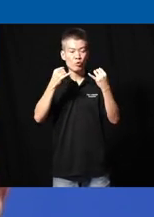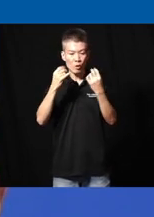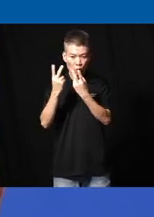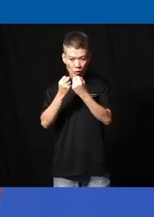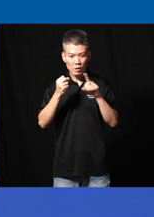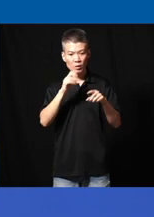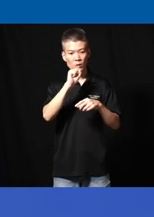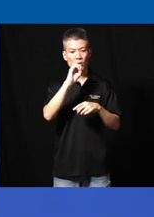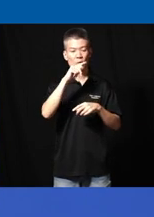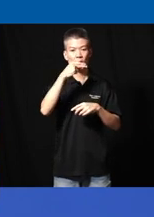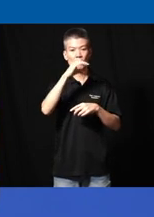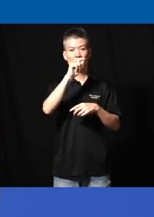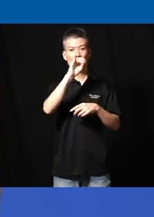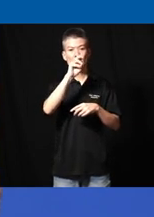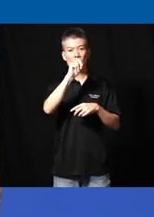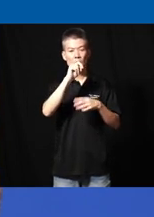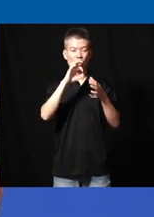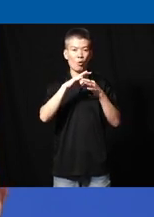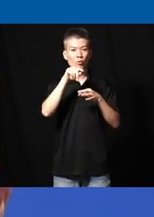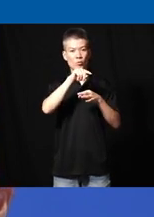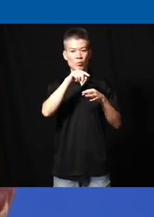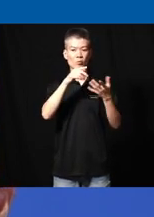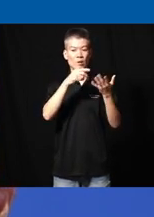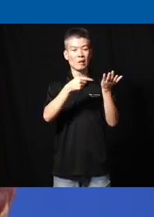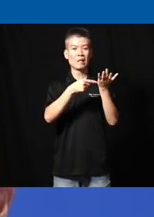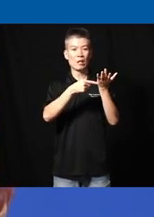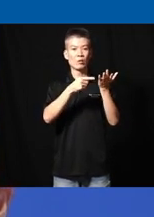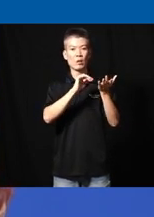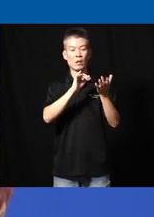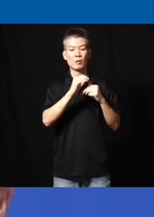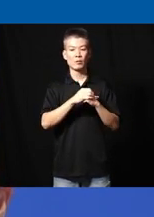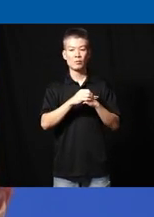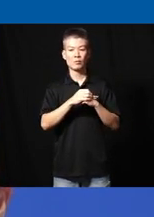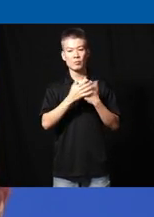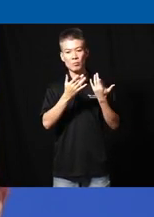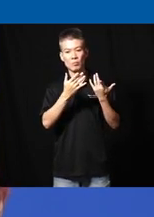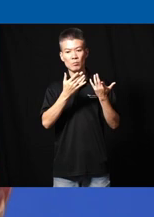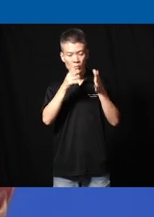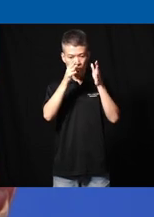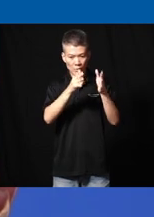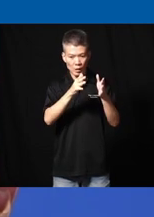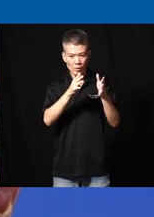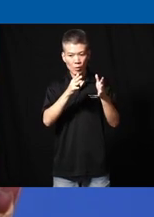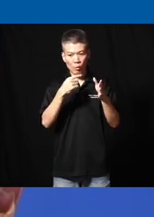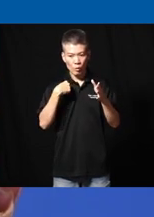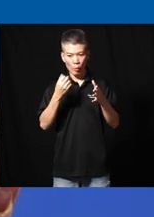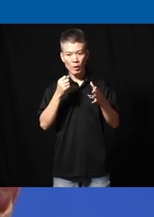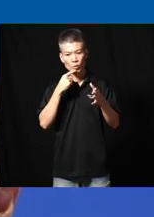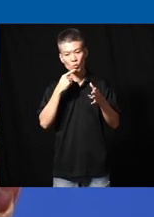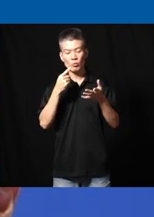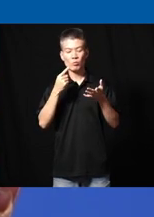sophistication of uh technology kind of uh uh tension uh we also want to suggest to the Stu